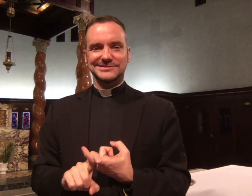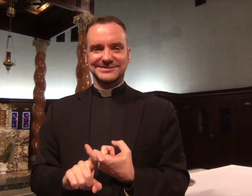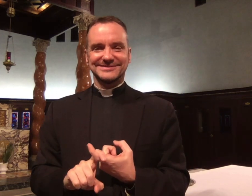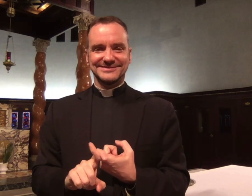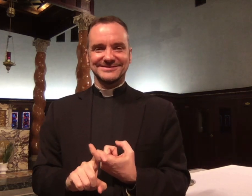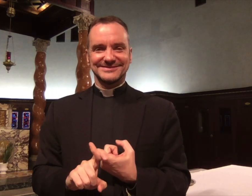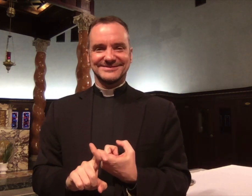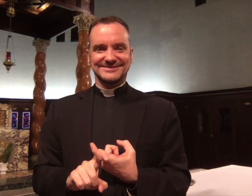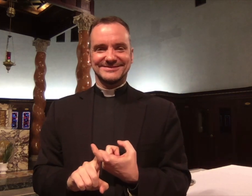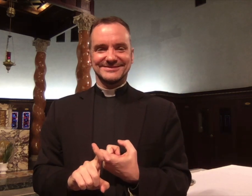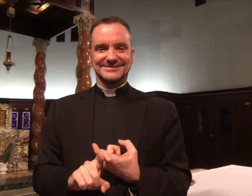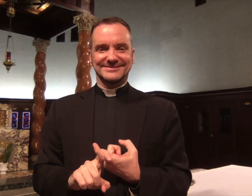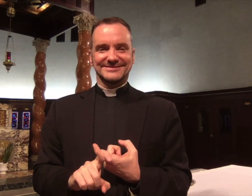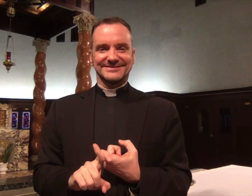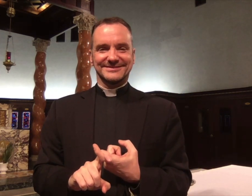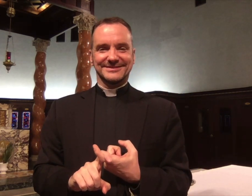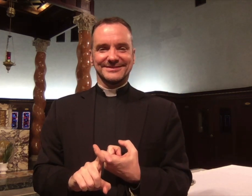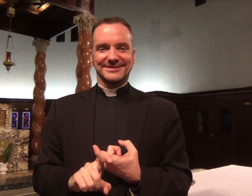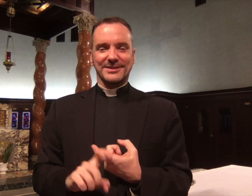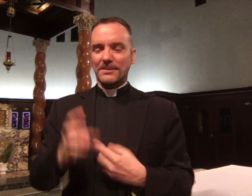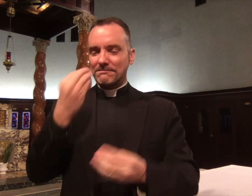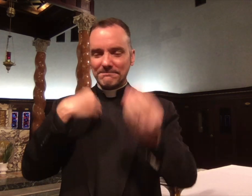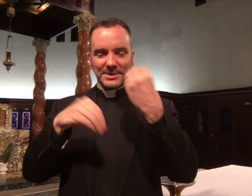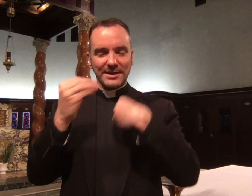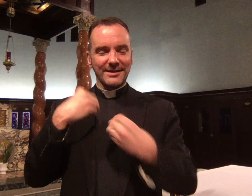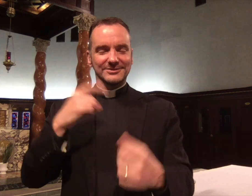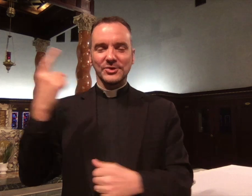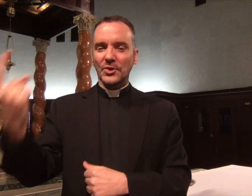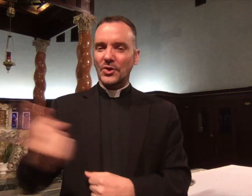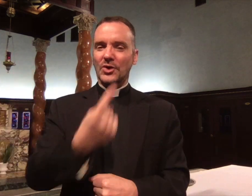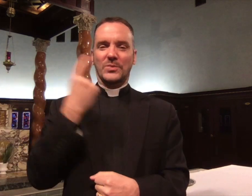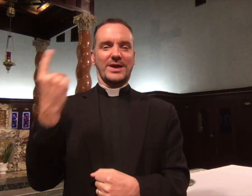that I've enjoyed with family and friends over the years,